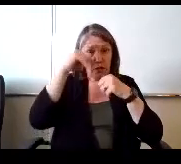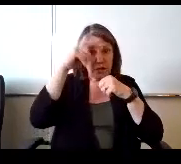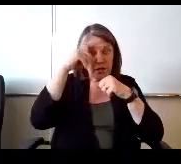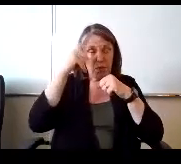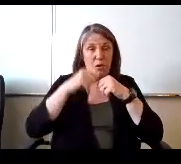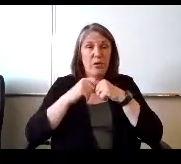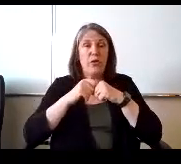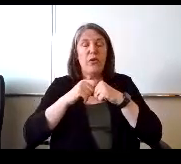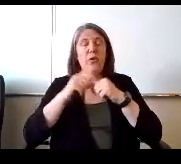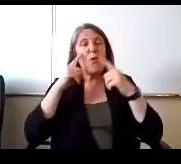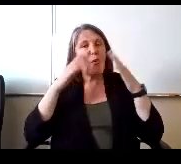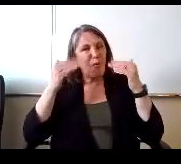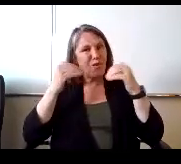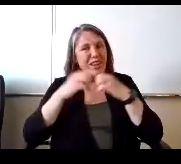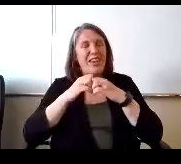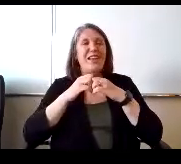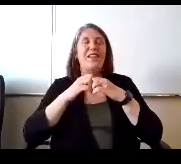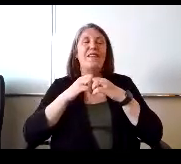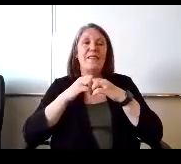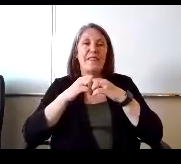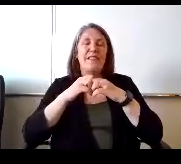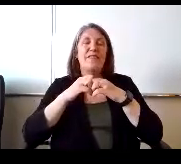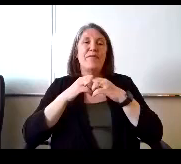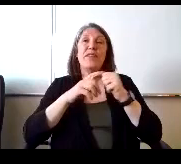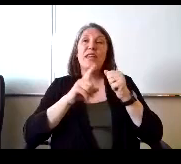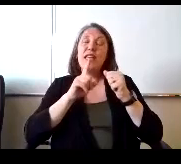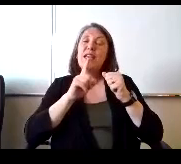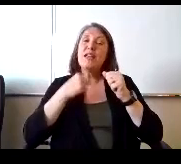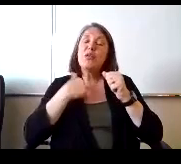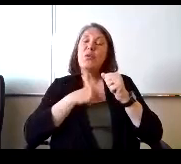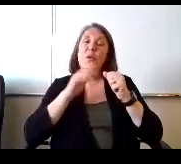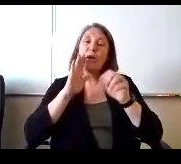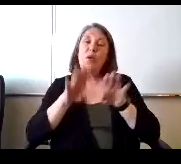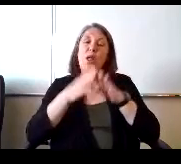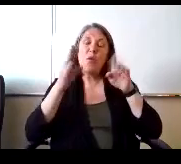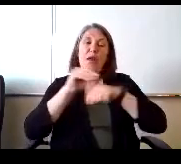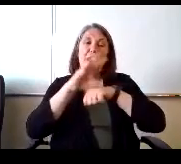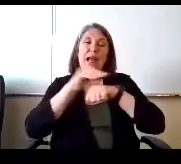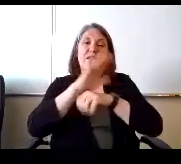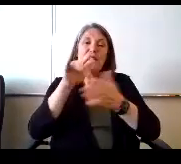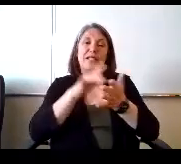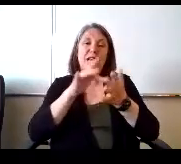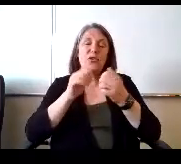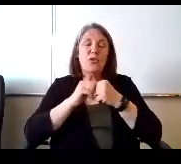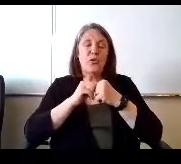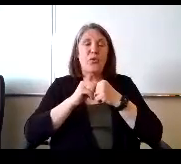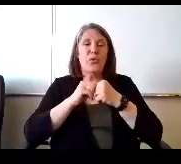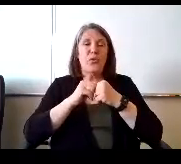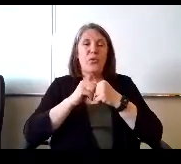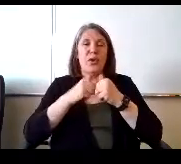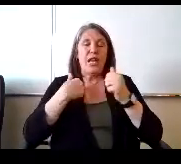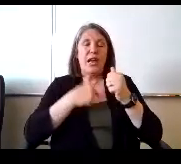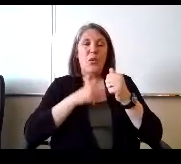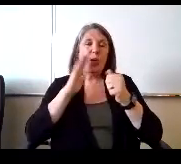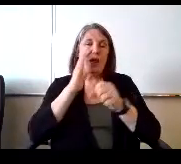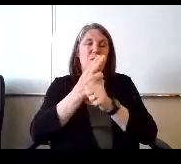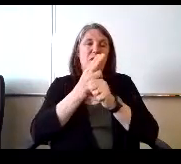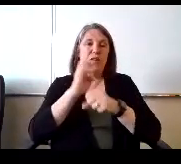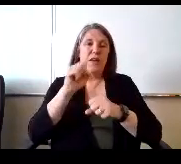Hopefully we're going to open at counseling center and we are going to use our funds for that as well,